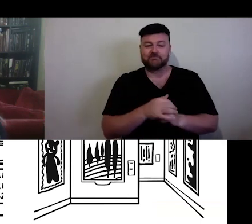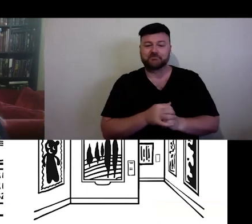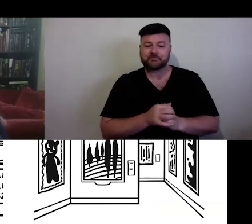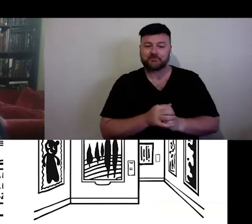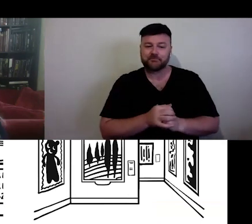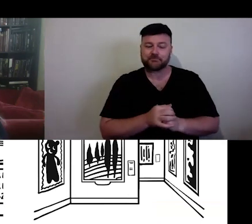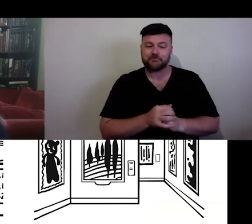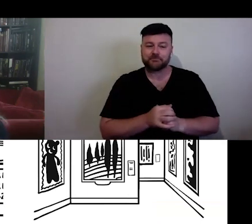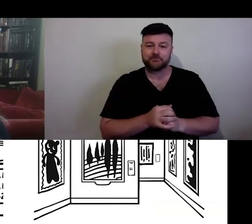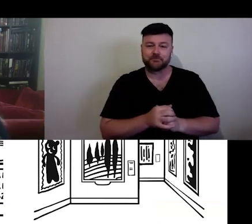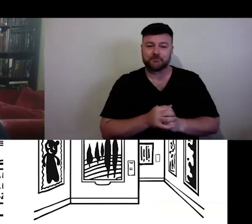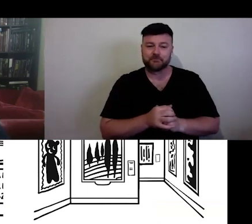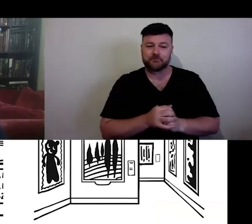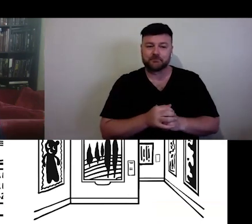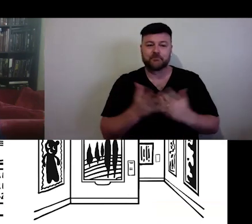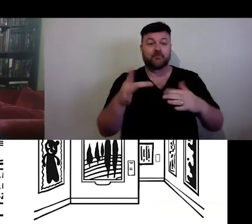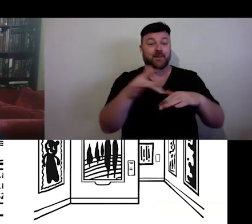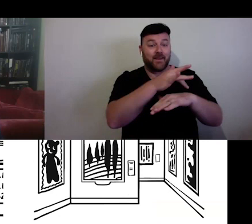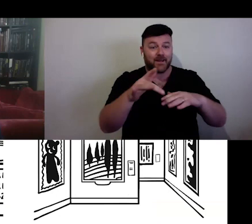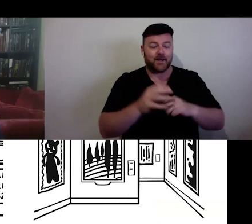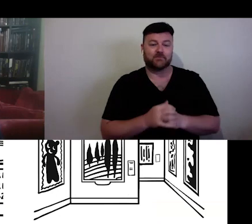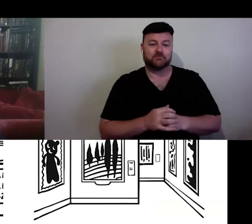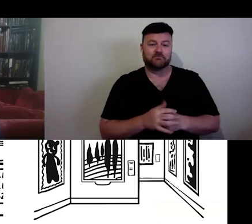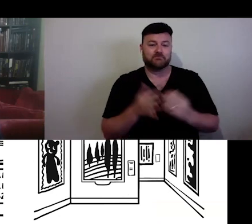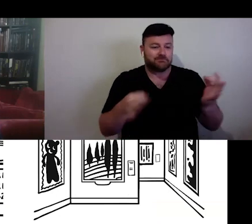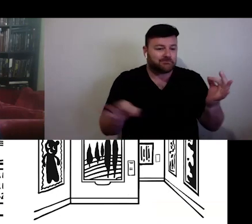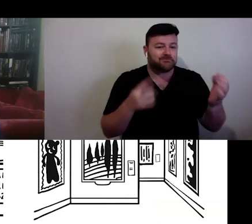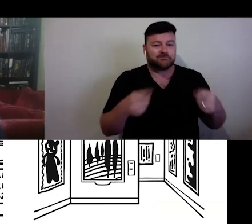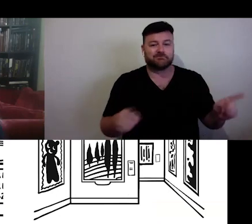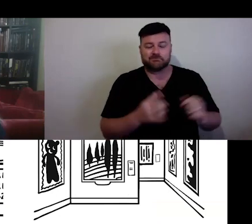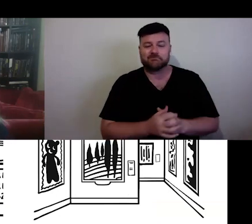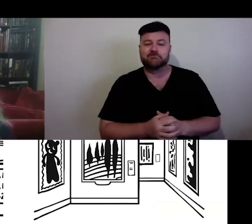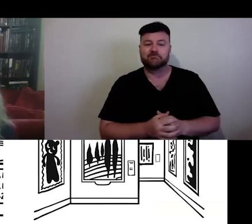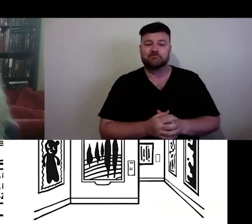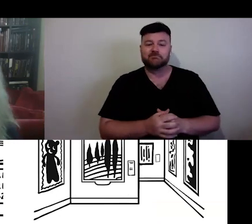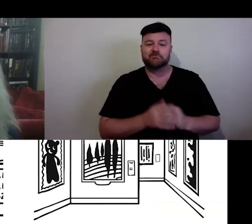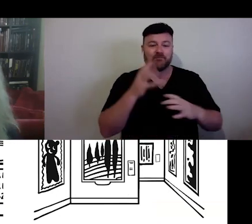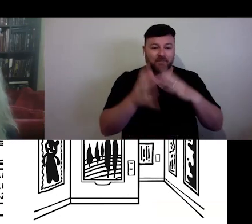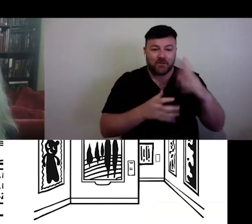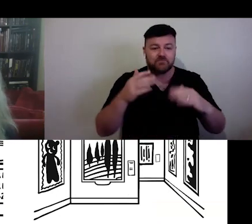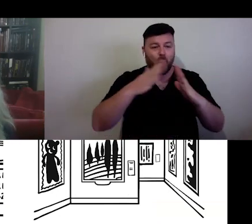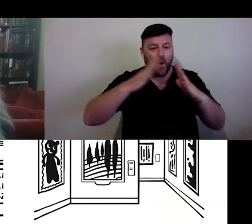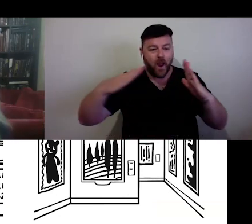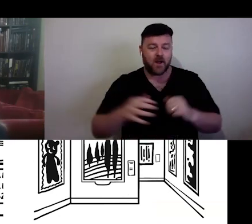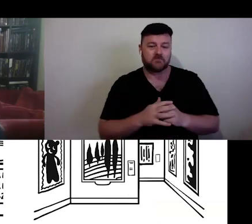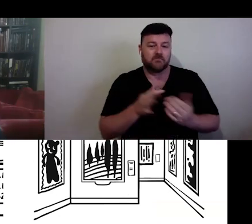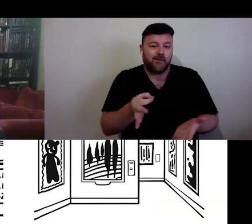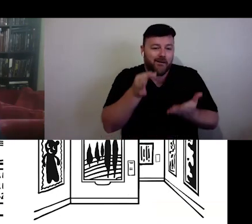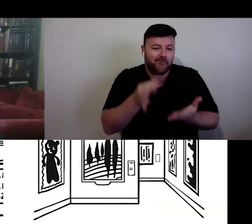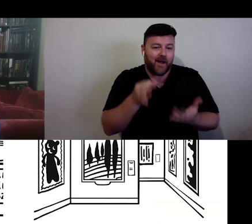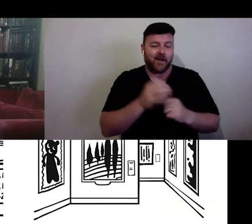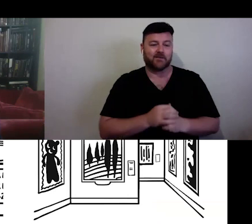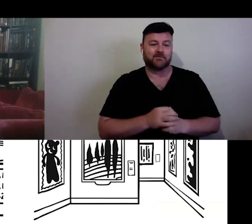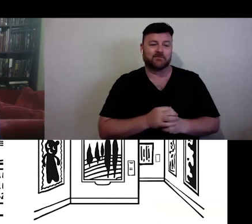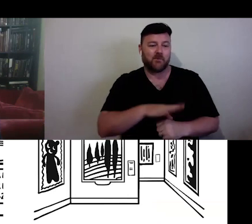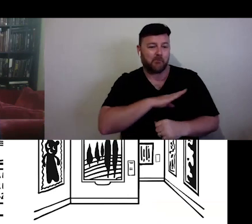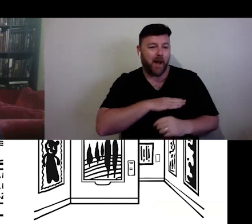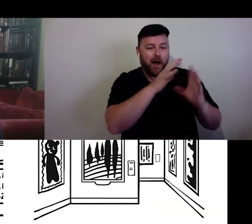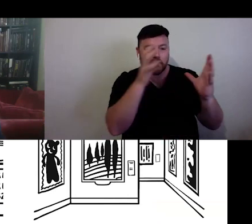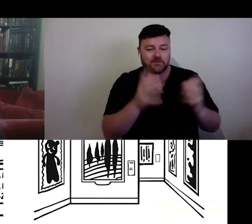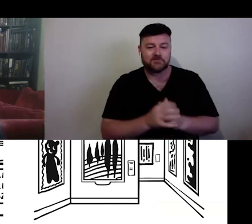Theatres, concert halls, warehouse, cafes, parks museums and cinemas.